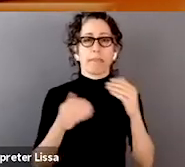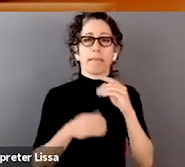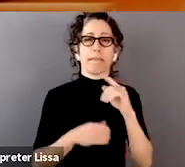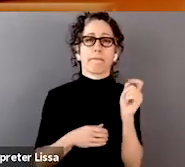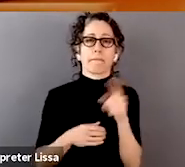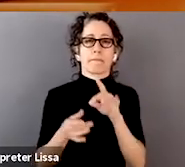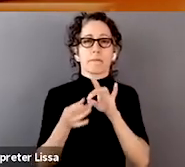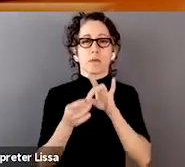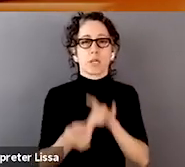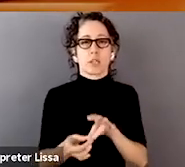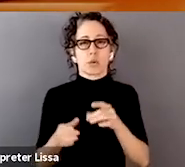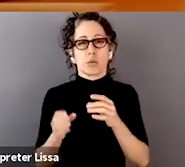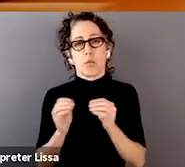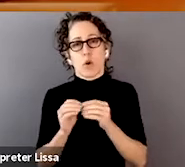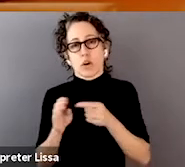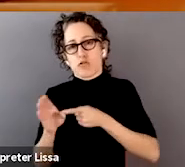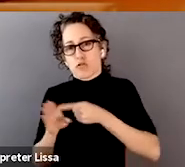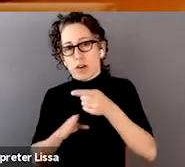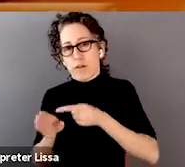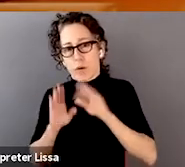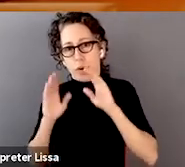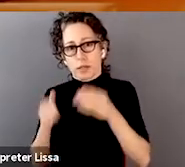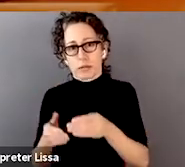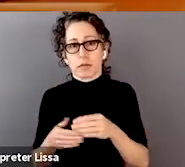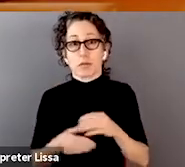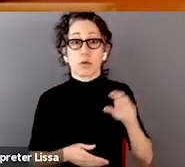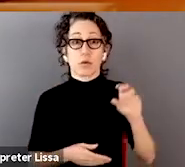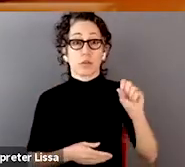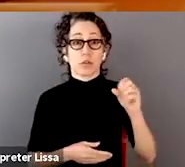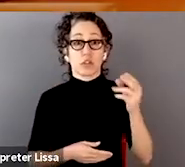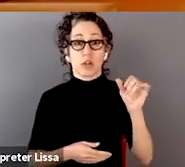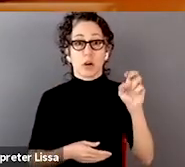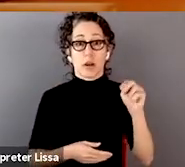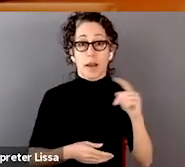We have a question from Sharon, "What steps would you all recommend